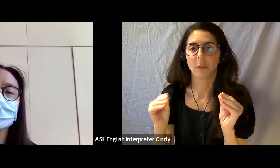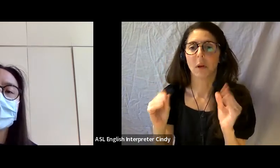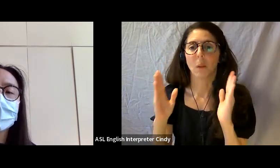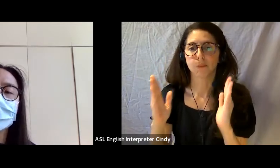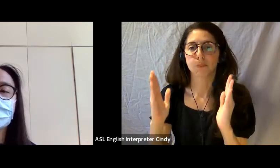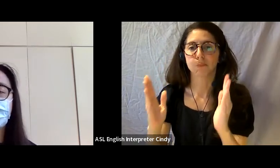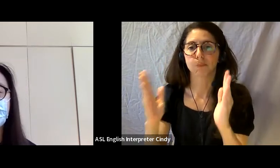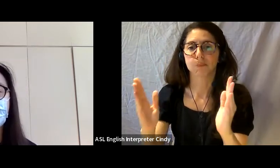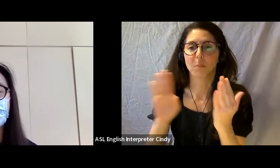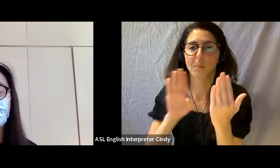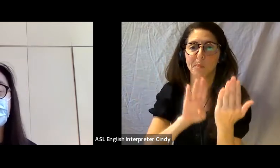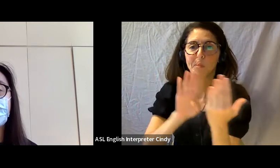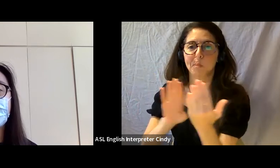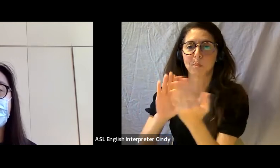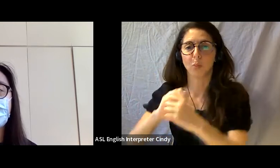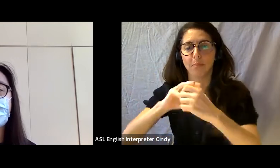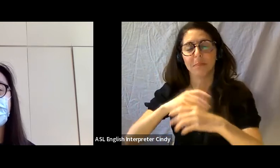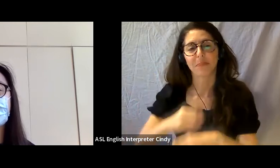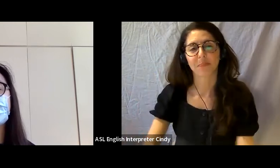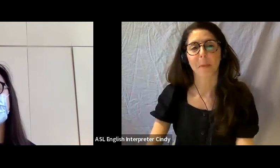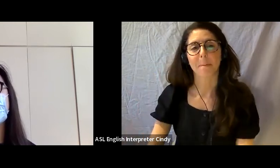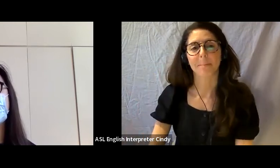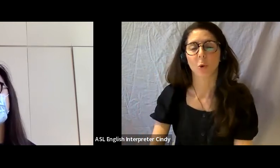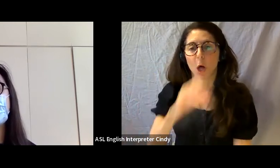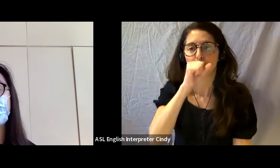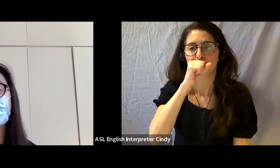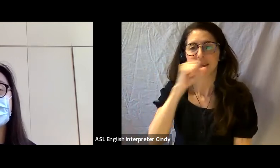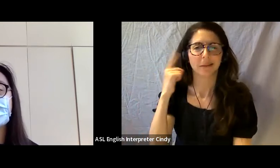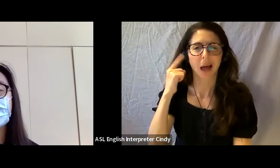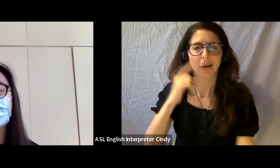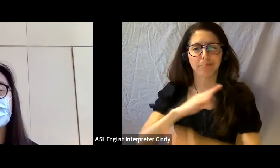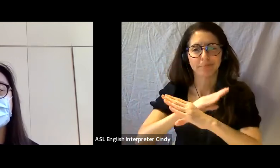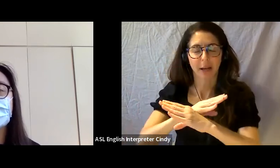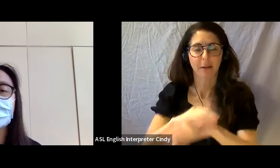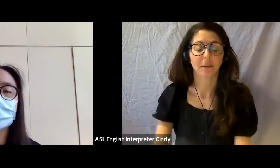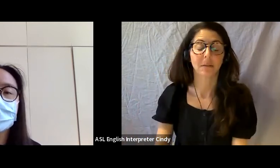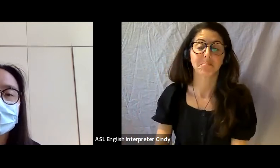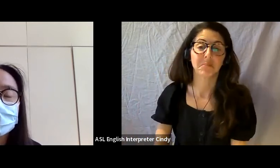Which we sometimes program with different installations or sound works.